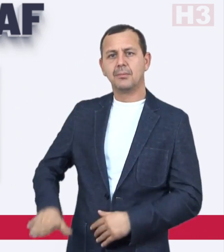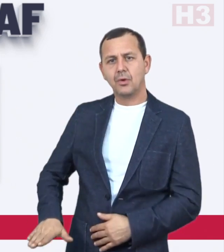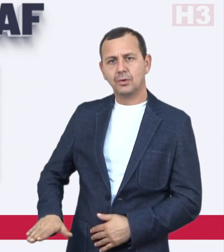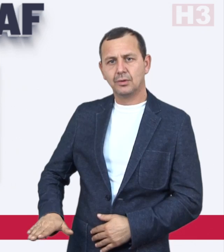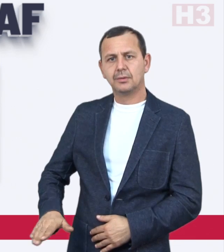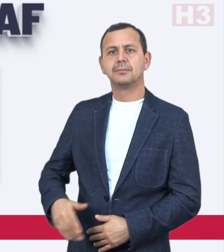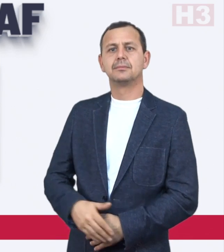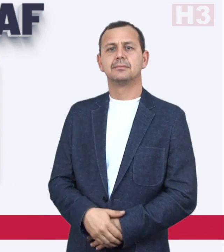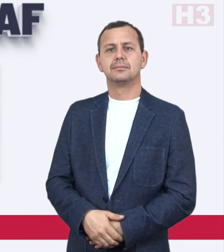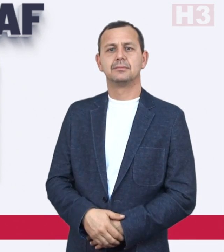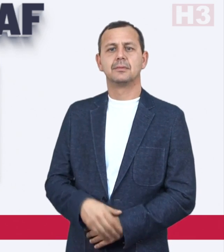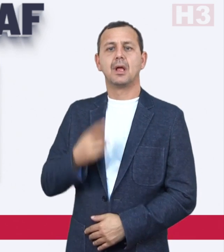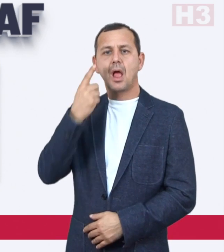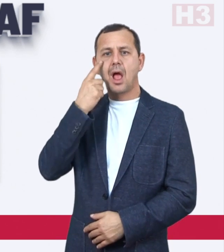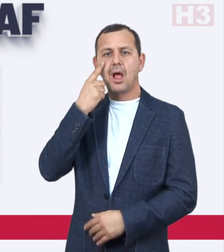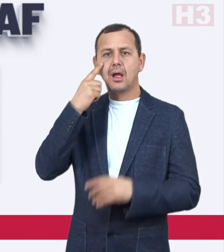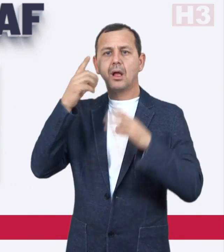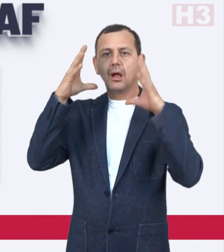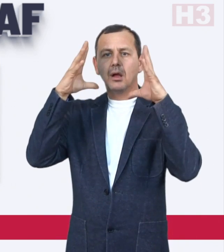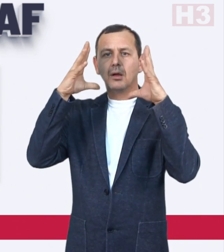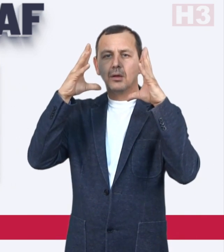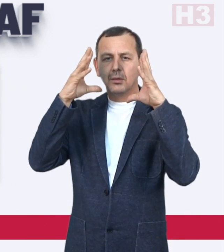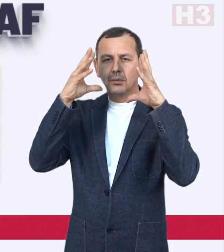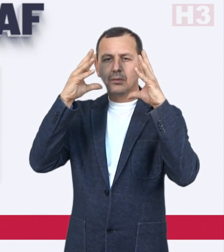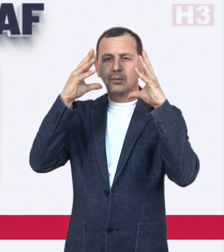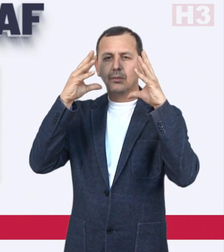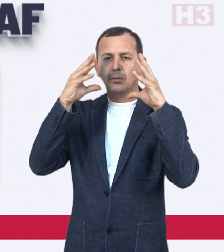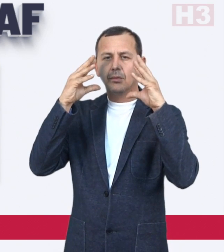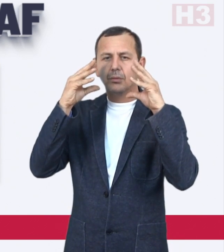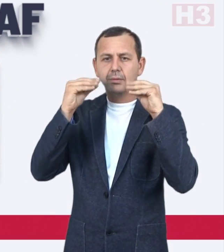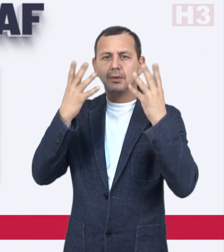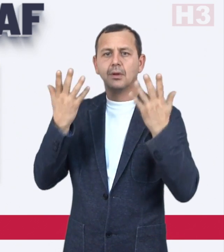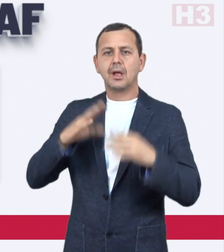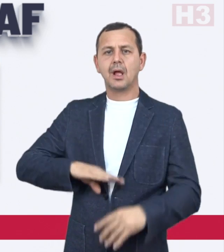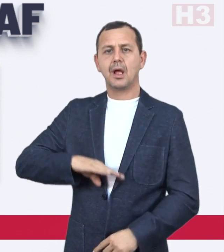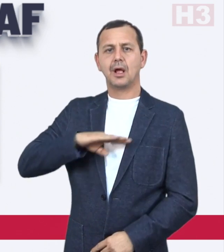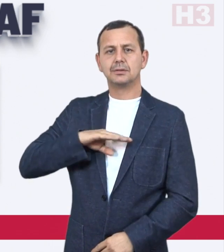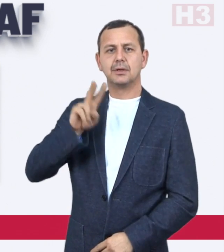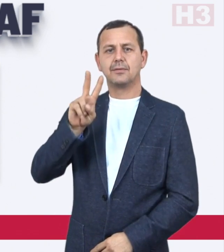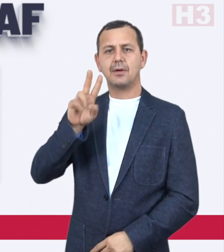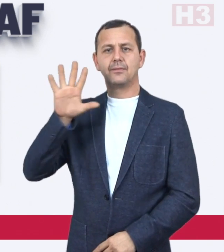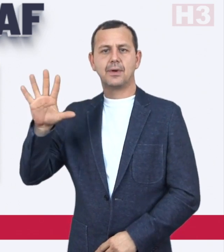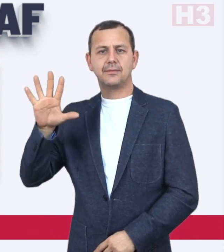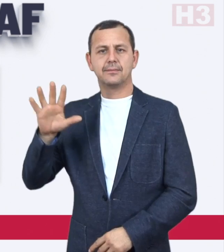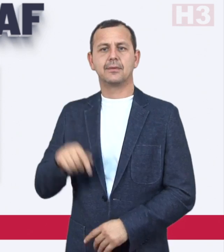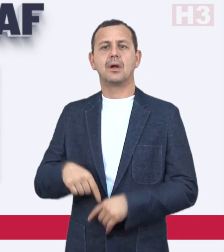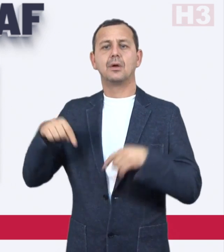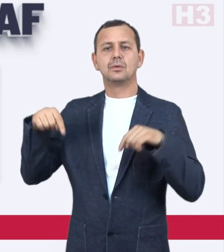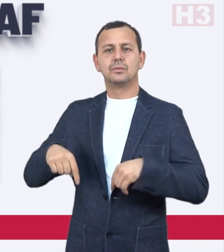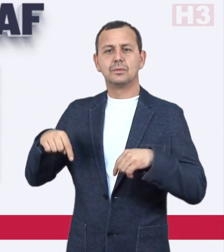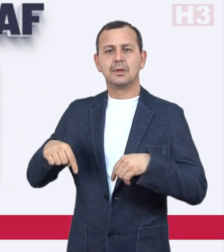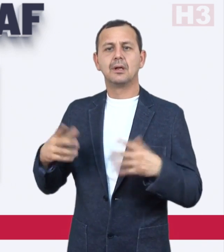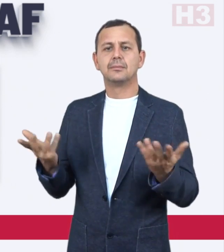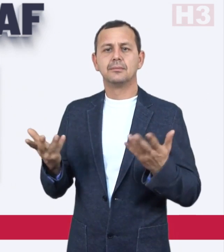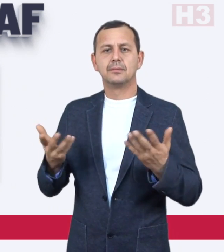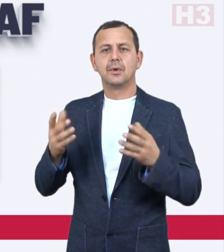as a child, and his vision started to get worse when he was 25. Today, he